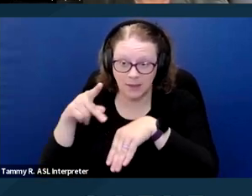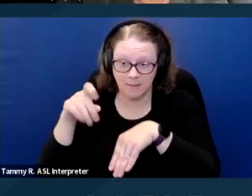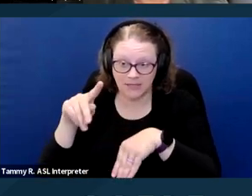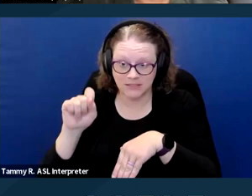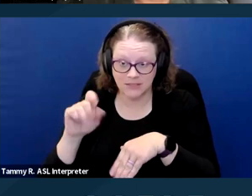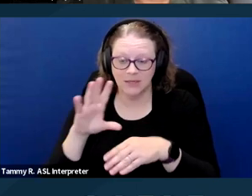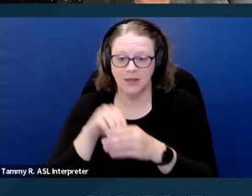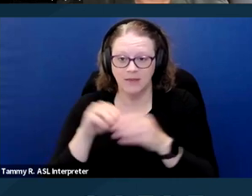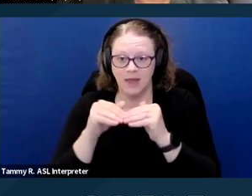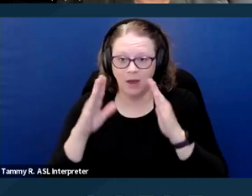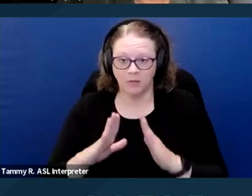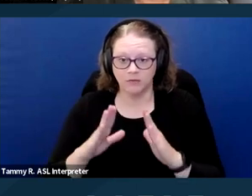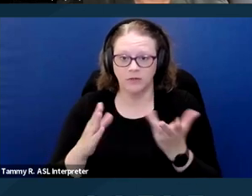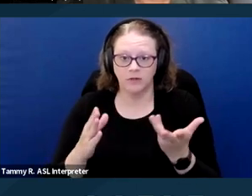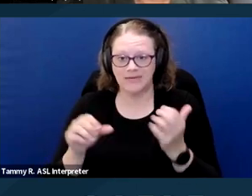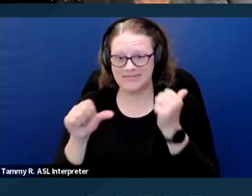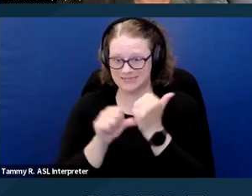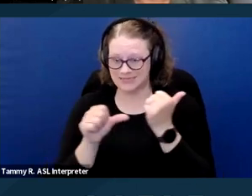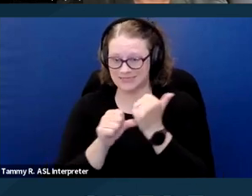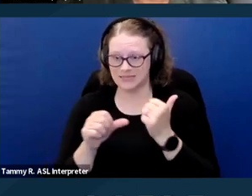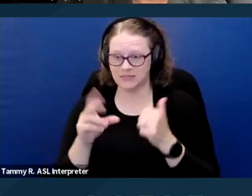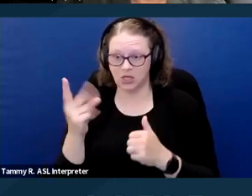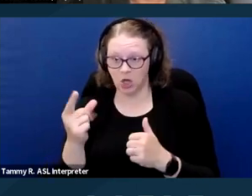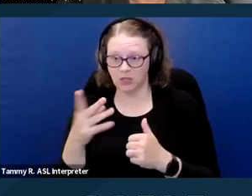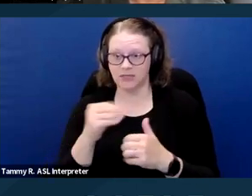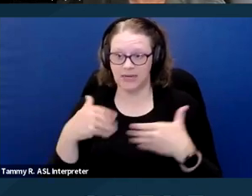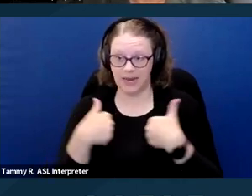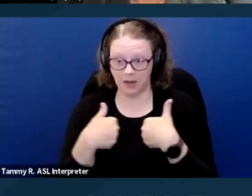Assistance dogs, assistance animals are not pets.